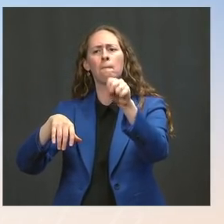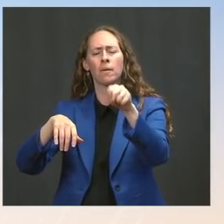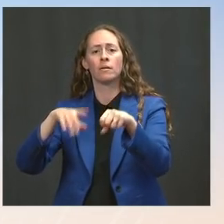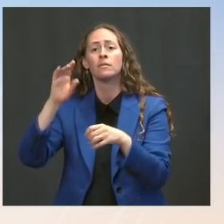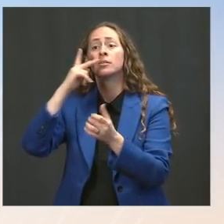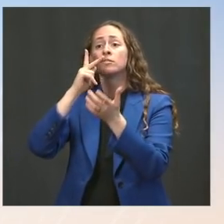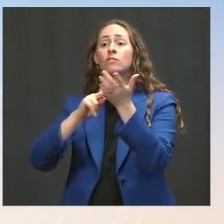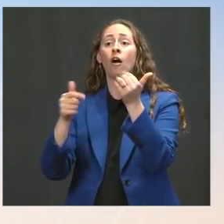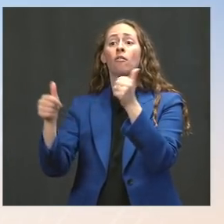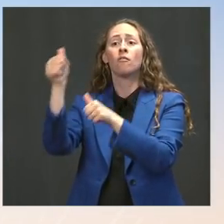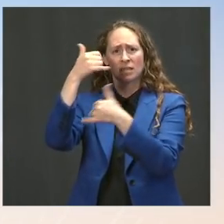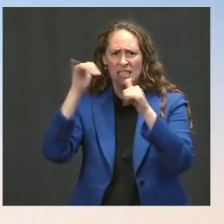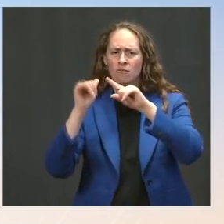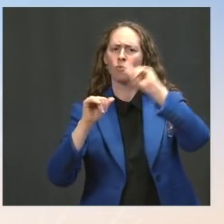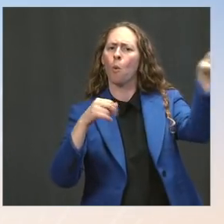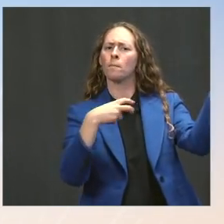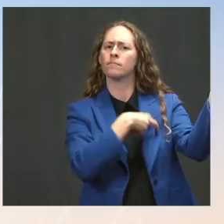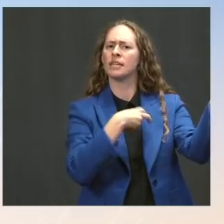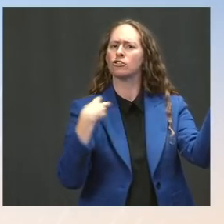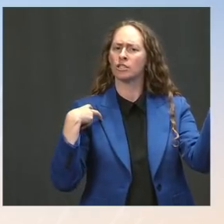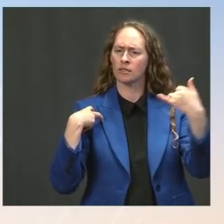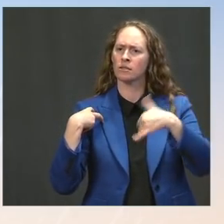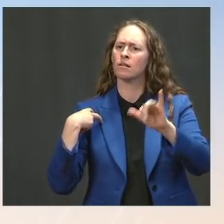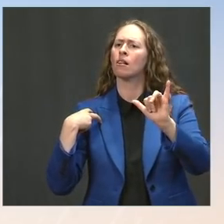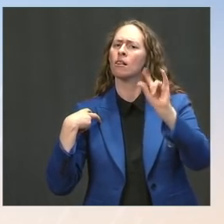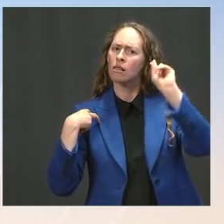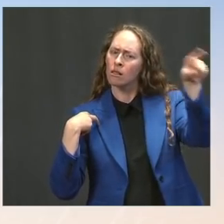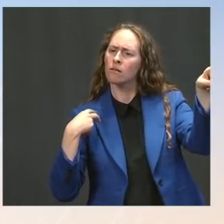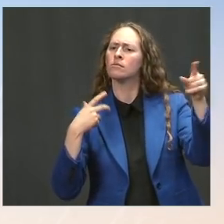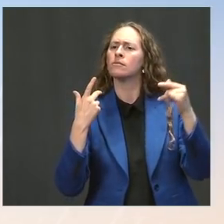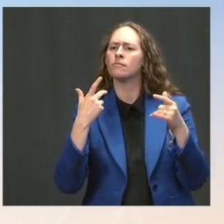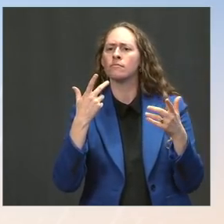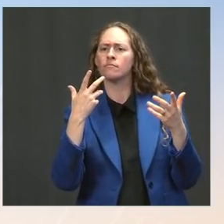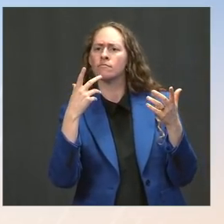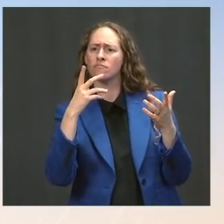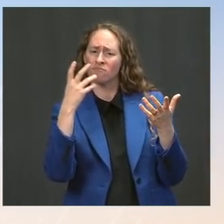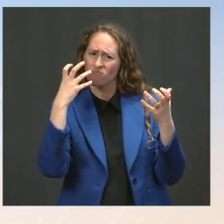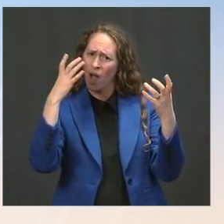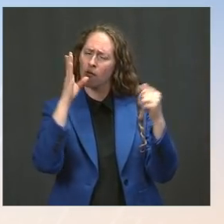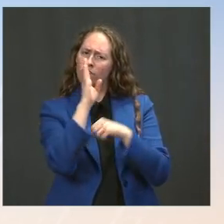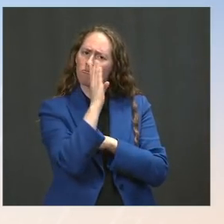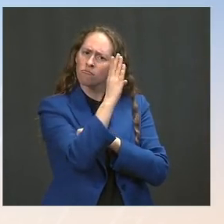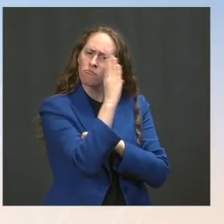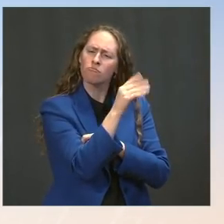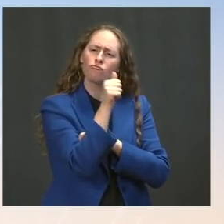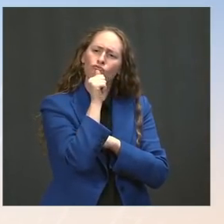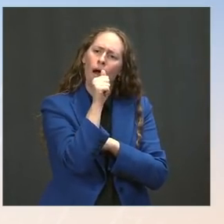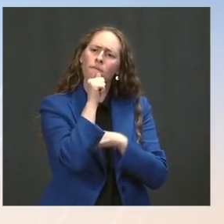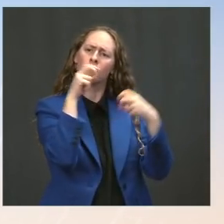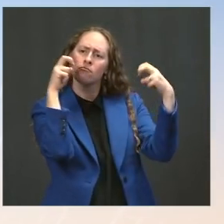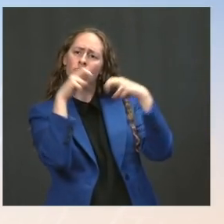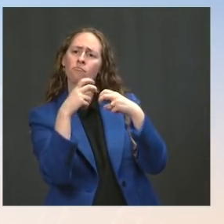to say directly to the Chinese officials in private what we say in public. It's in our interest to be very clear to Beijing